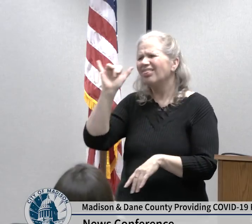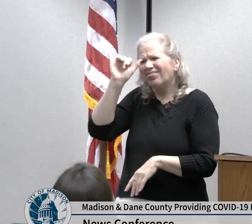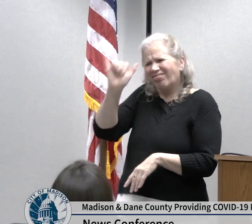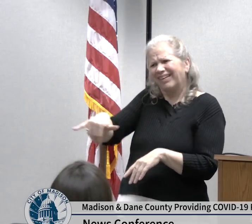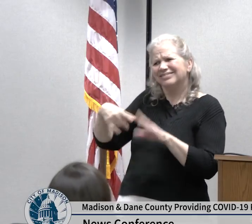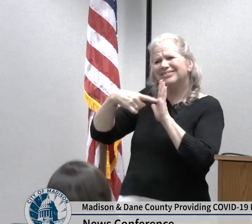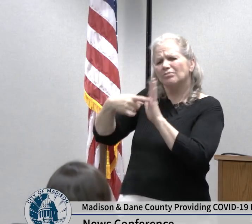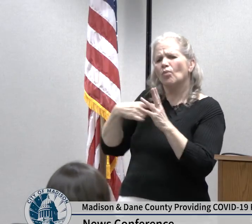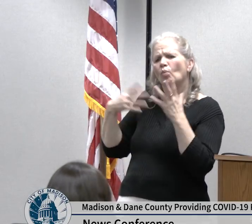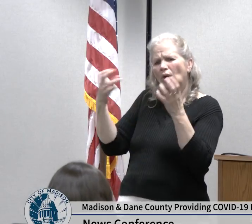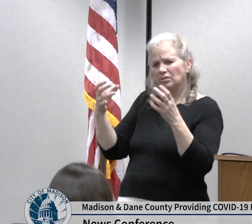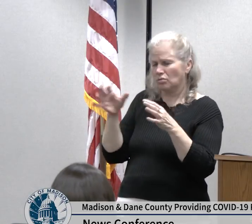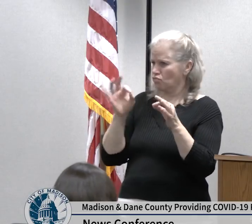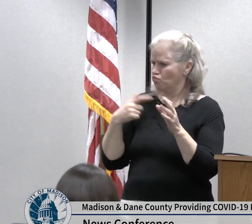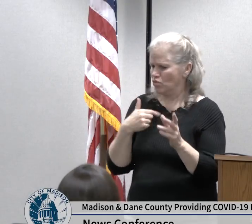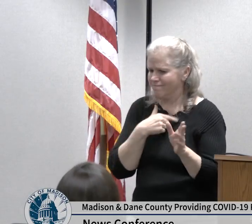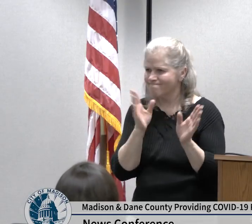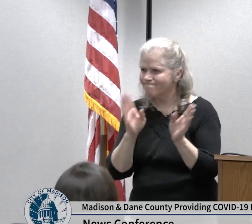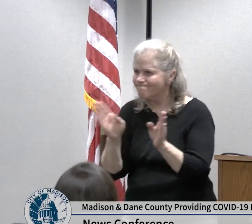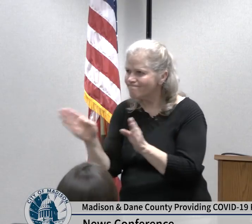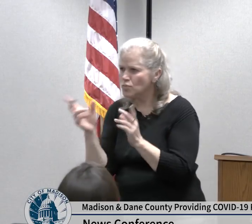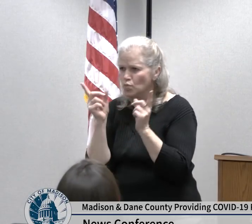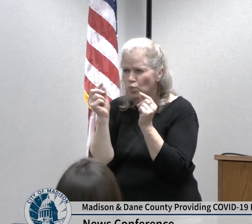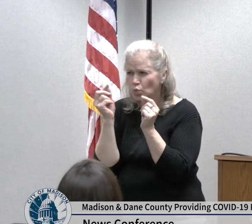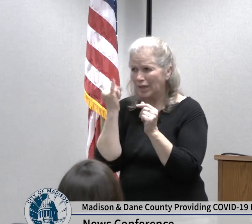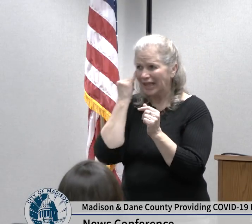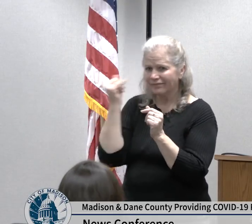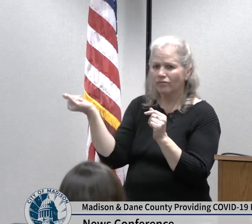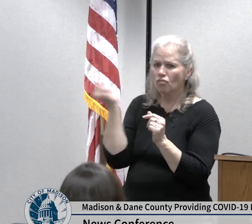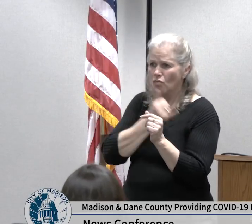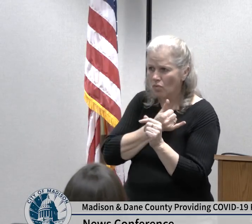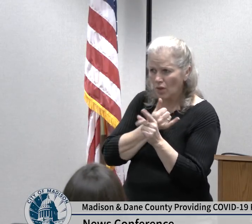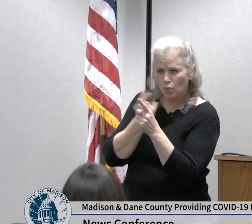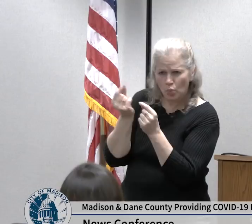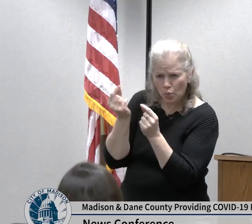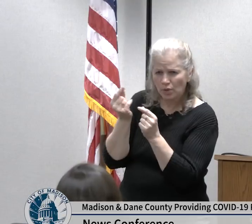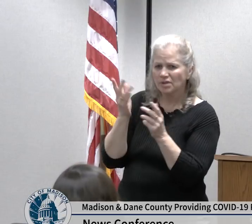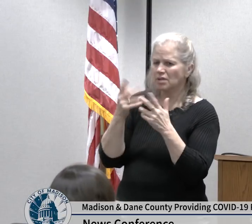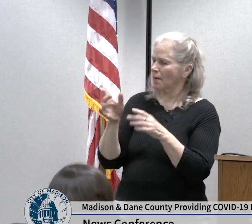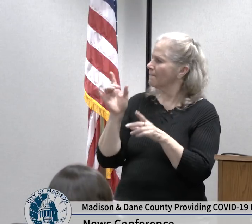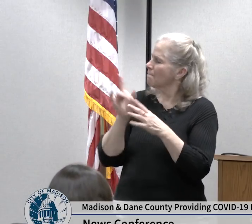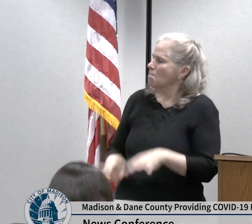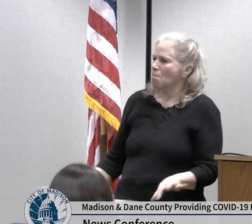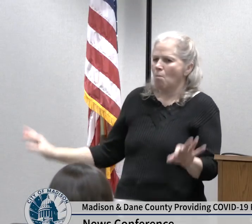gotten us ready for the patients that are starting to present to us today and